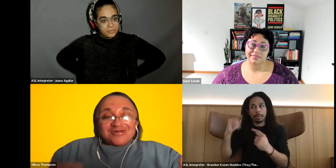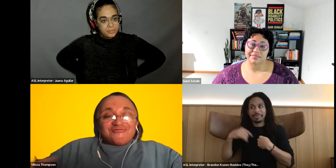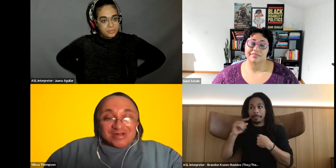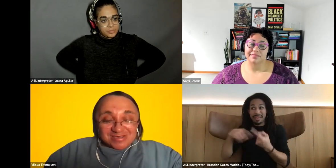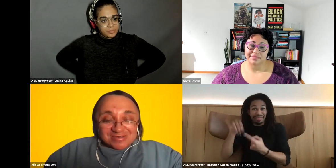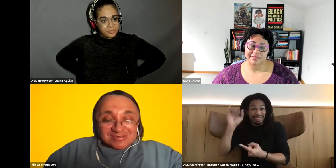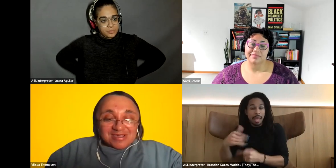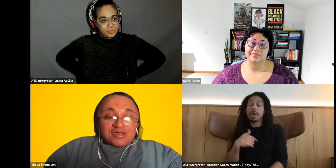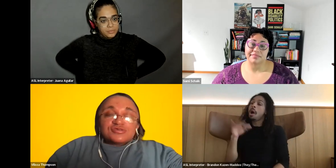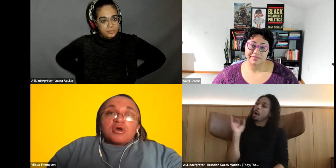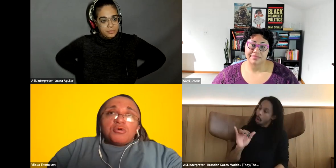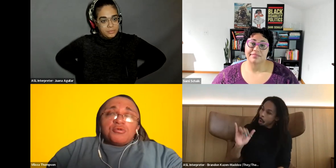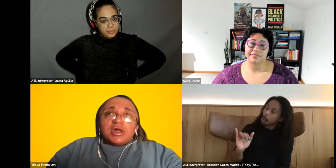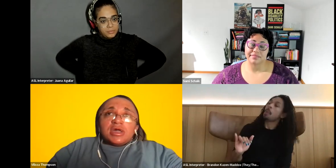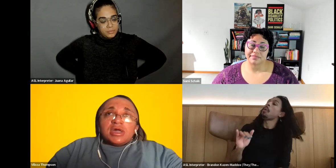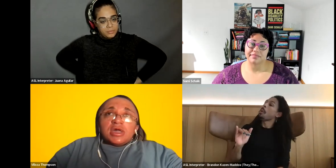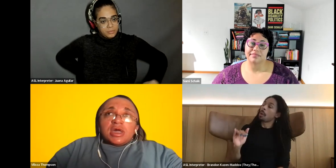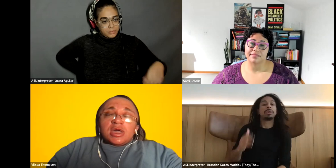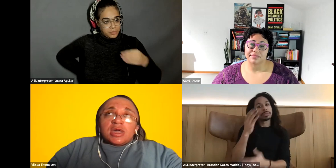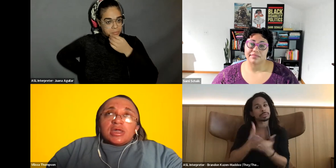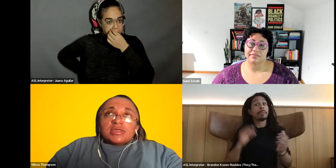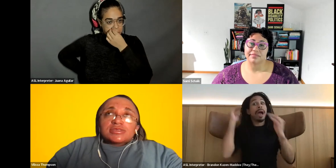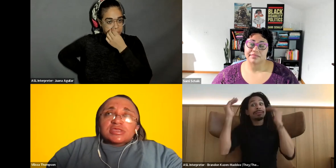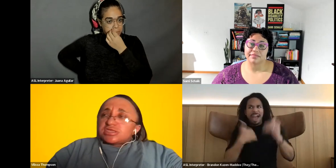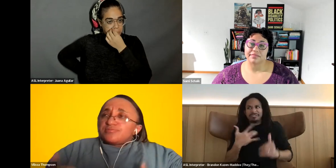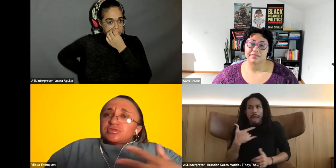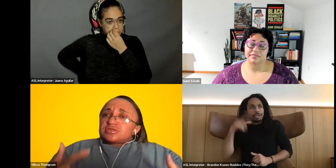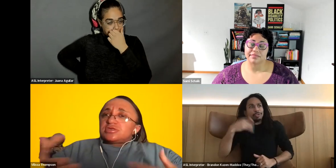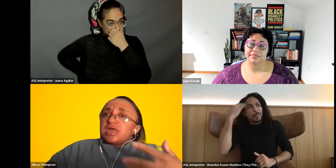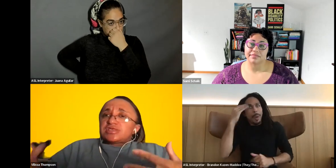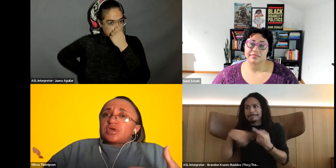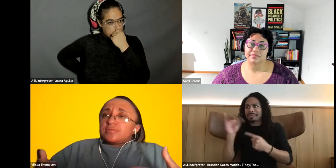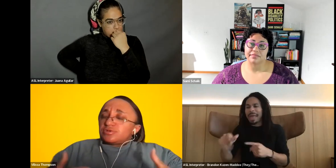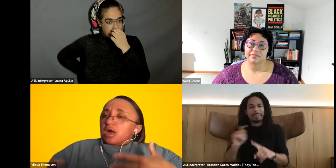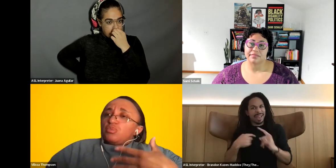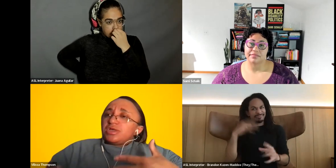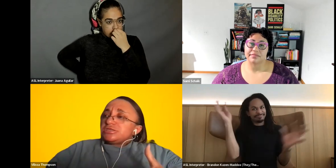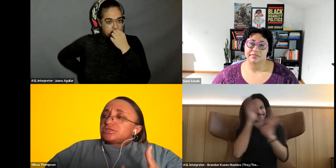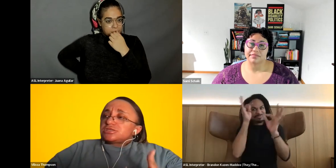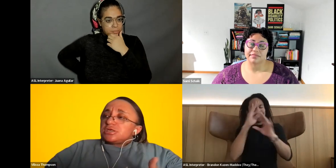Vilissa Thompson: for us. So Vilissa Thompson: the disability aspect of me was always